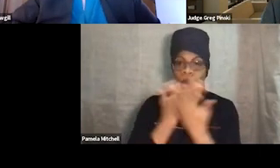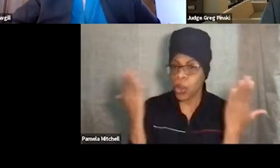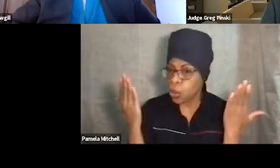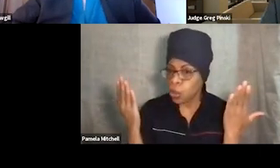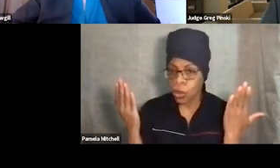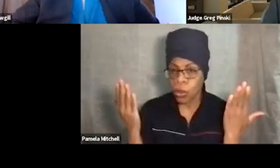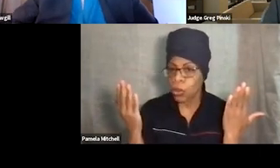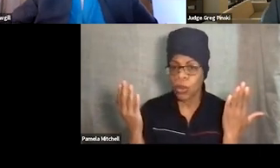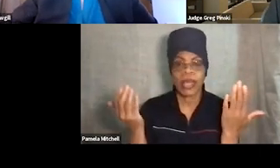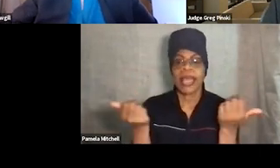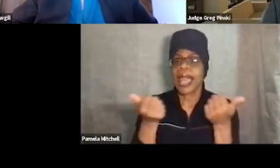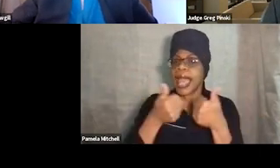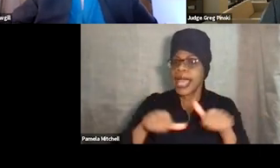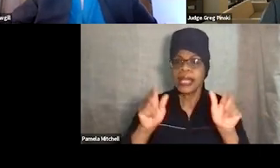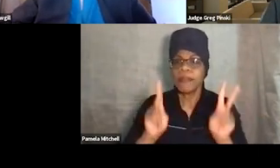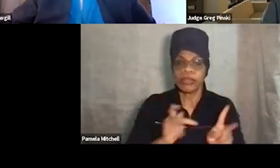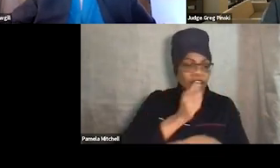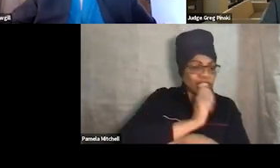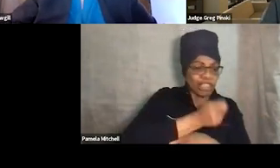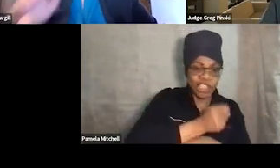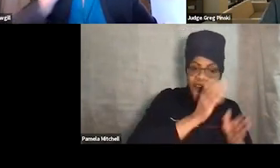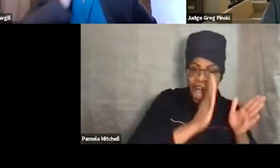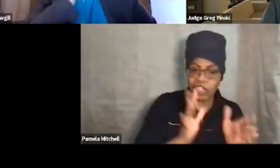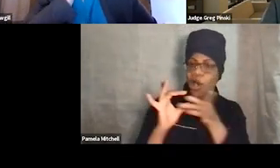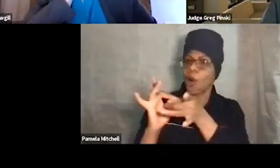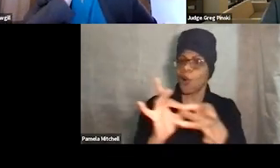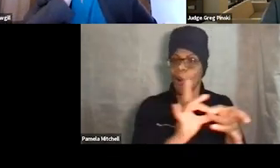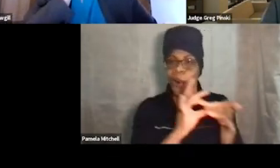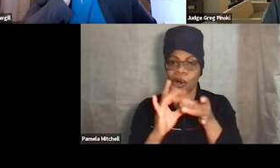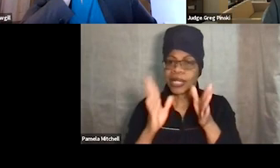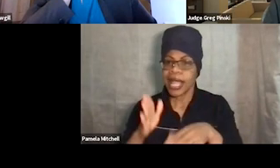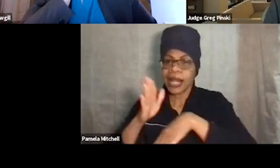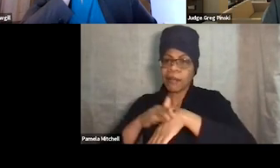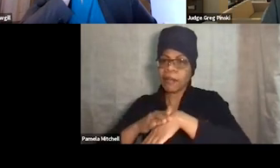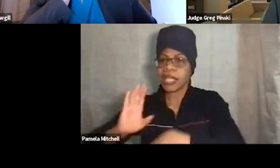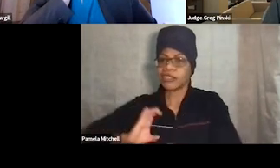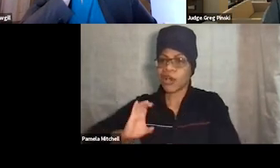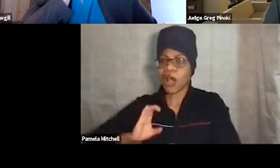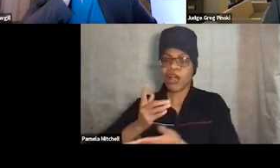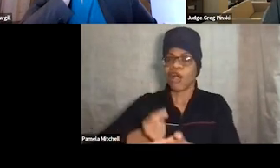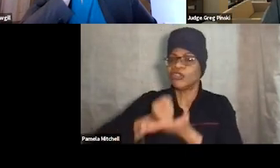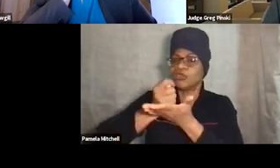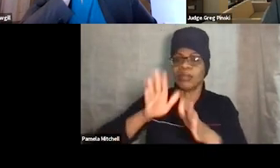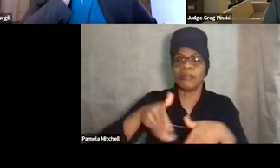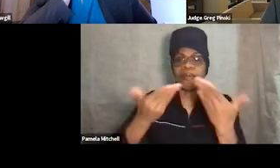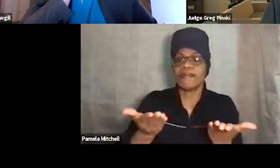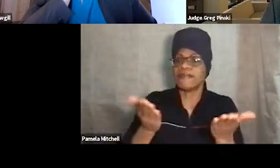that anyone, whether it's a judge or a coordinator, probation officer, treatment provider, whoever, whatever team member it may be,